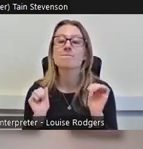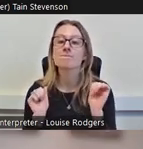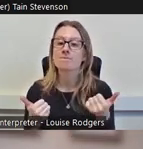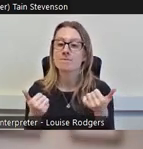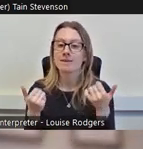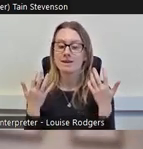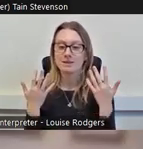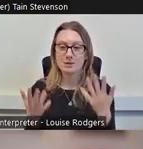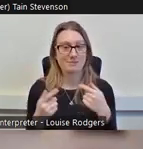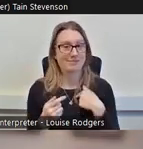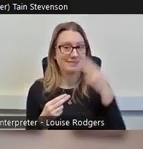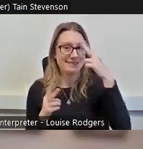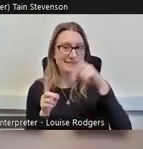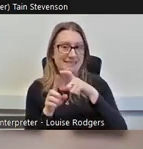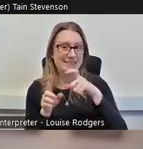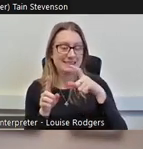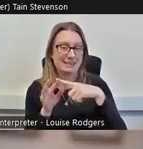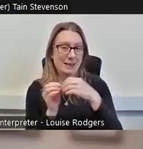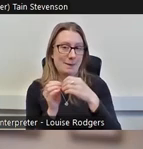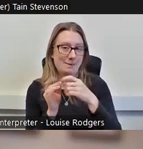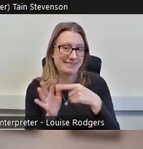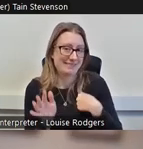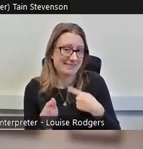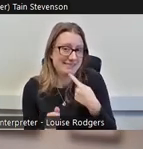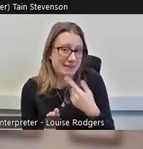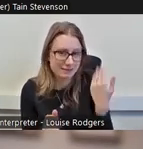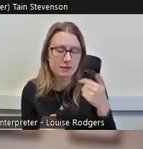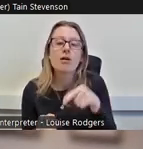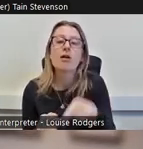I'm Debbie, as was mentioned, and I'm going to have a little bit of a look